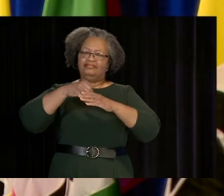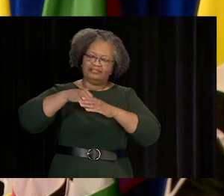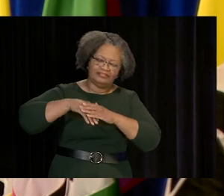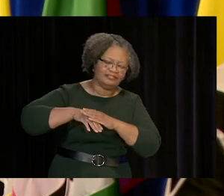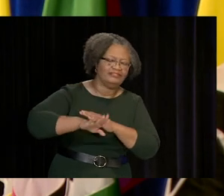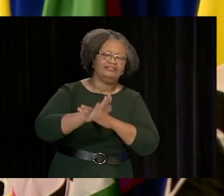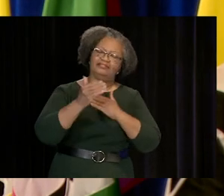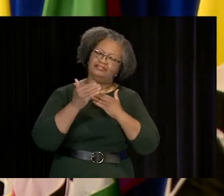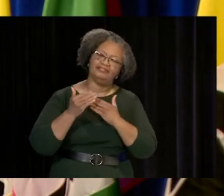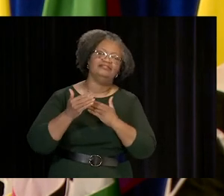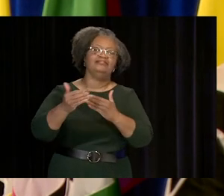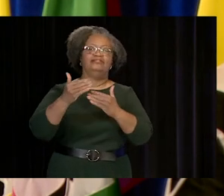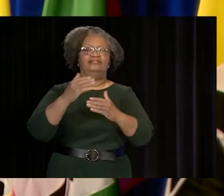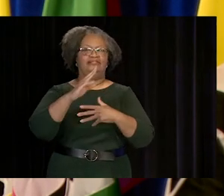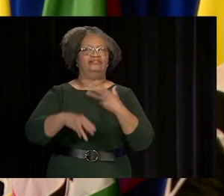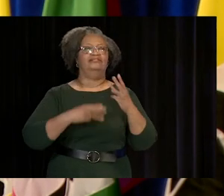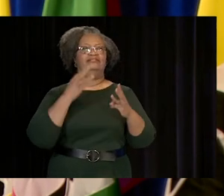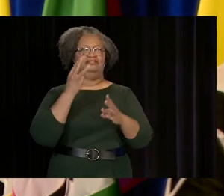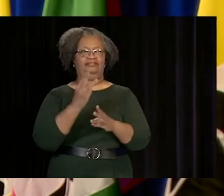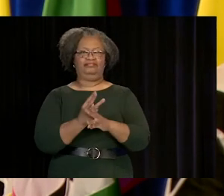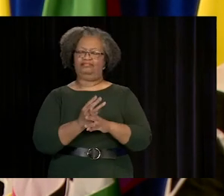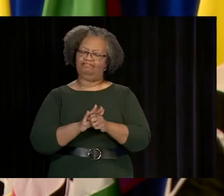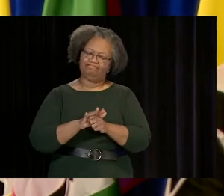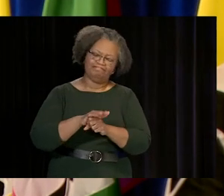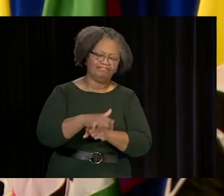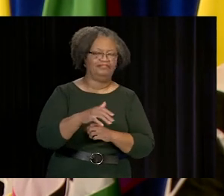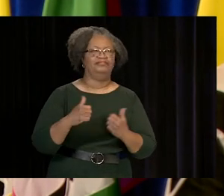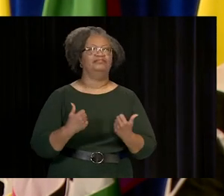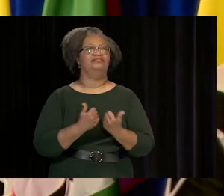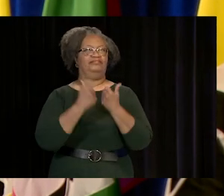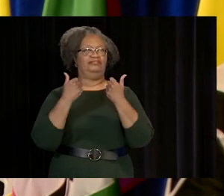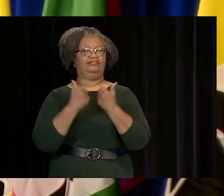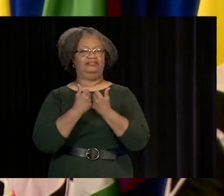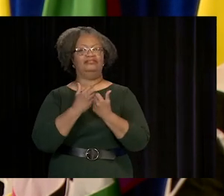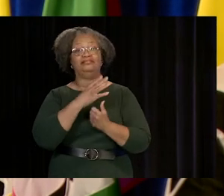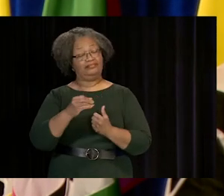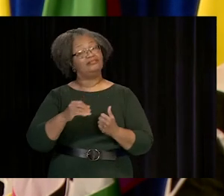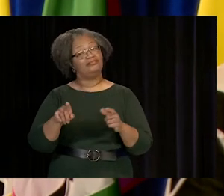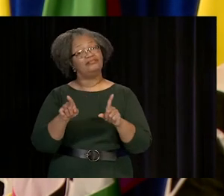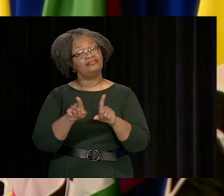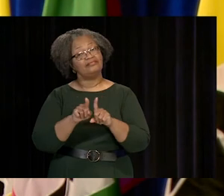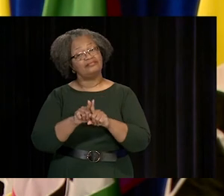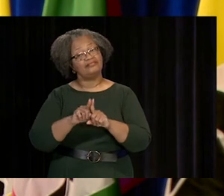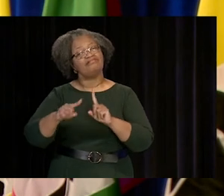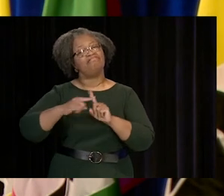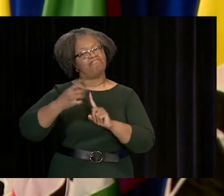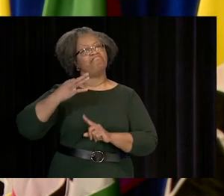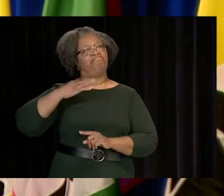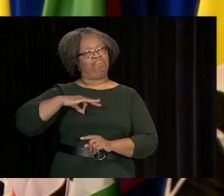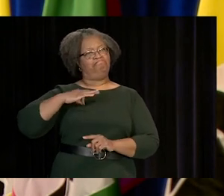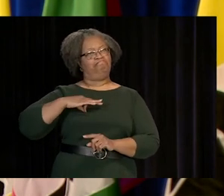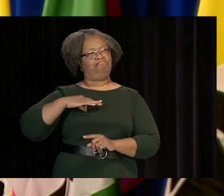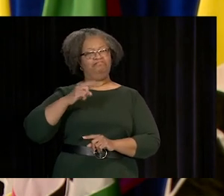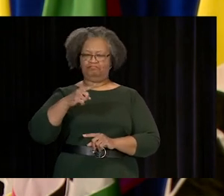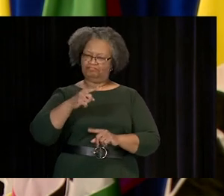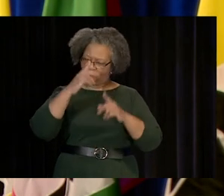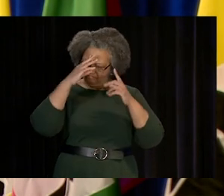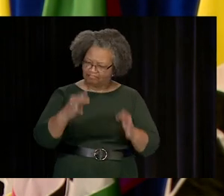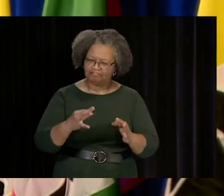WITH CHALLENGES AND REWARDS. YOU CHOSE TO WORK HARD, TO PERSEVERE,